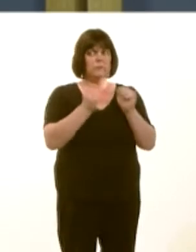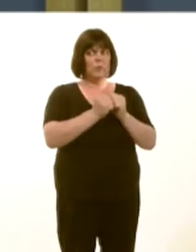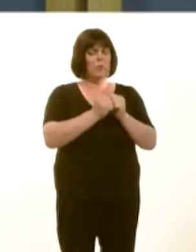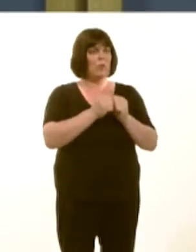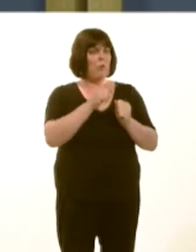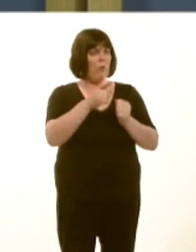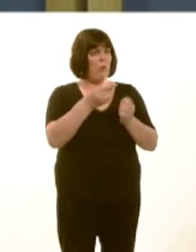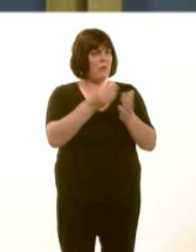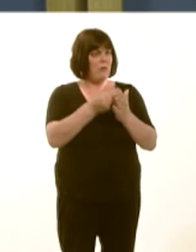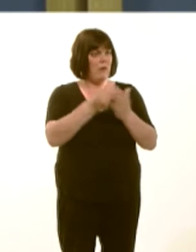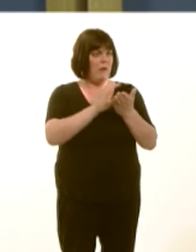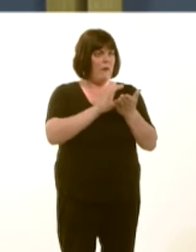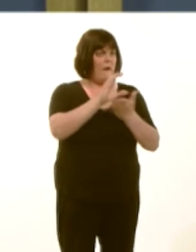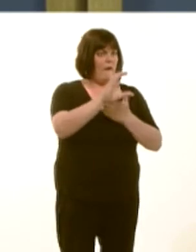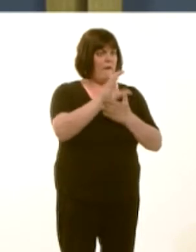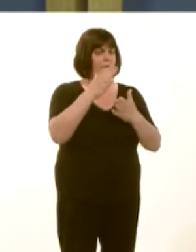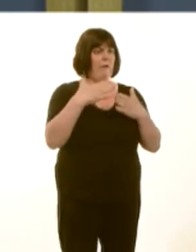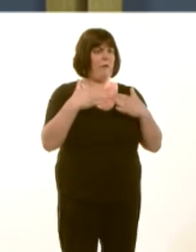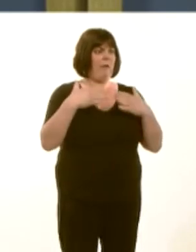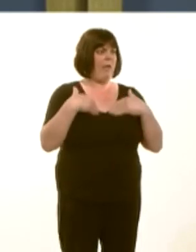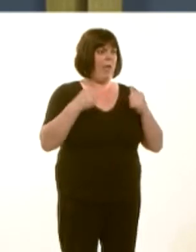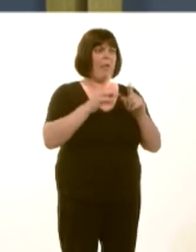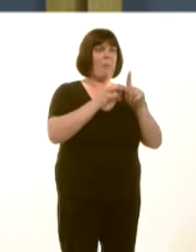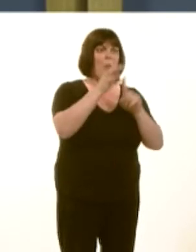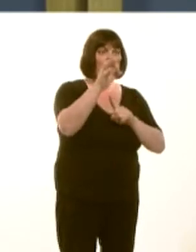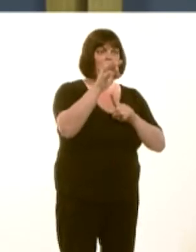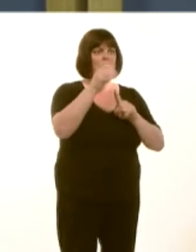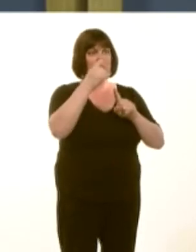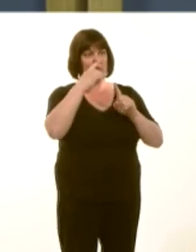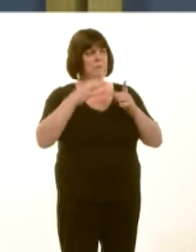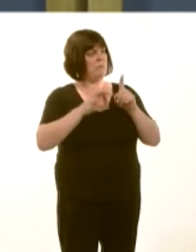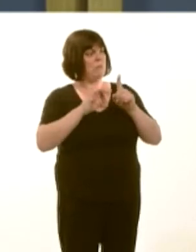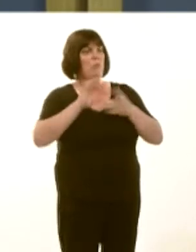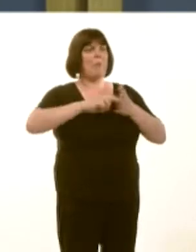personal health promotion and plans is cost-effective and is proving to be useful, and are you satisfied